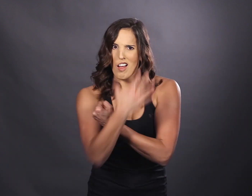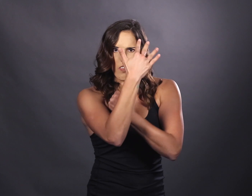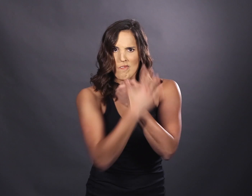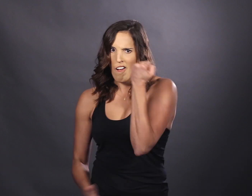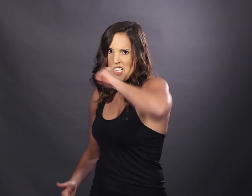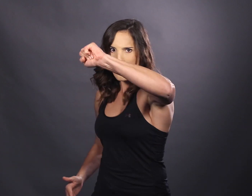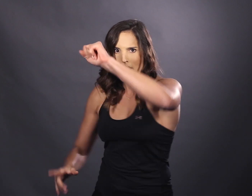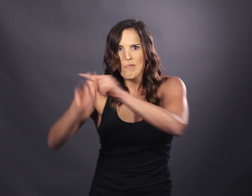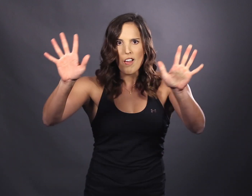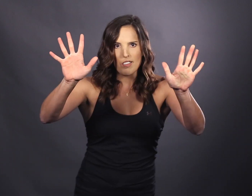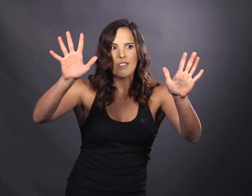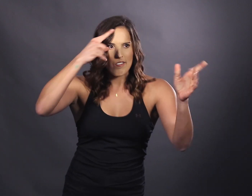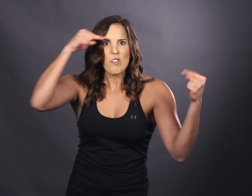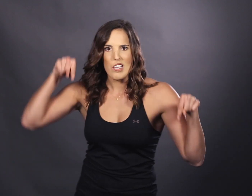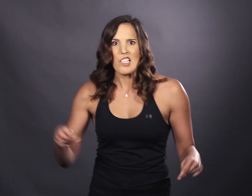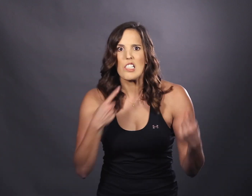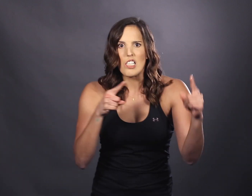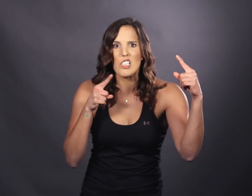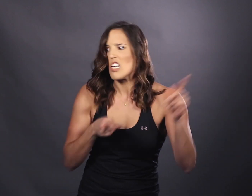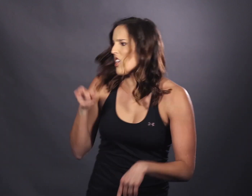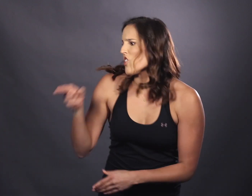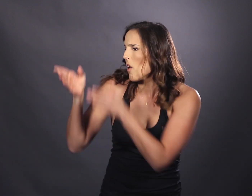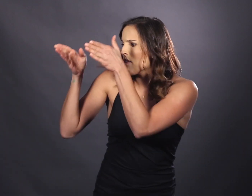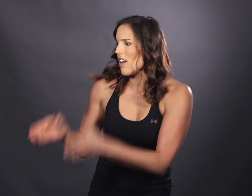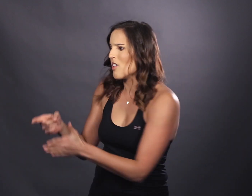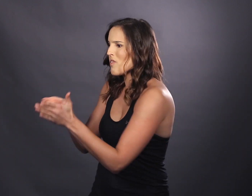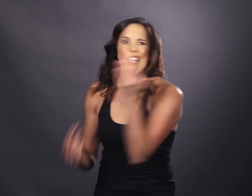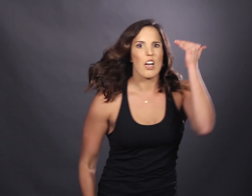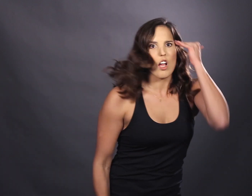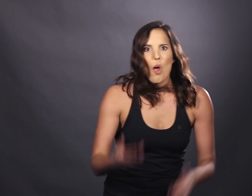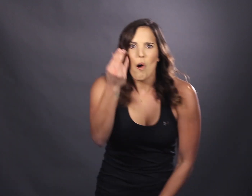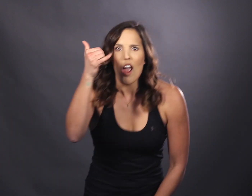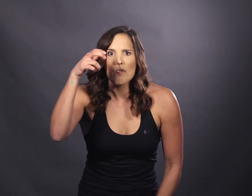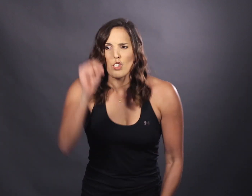cut them off at sea, but for this to succeed, there's someone else we need: I know Hamilton!